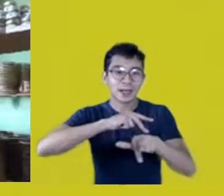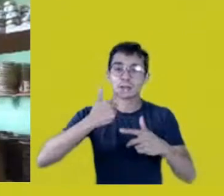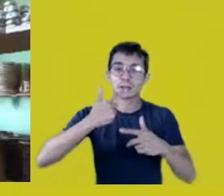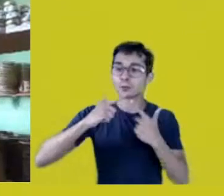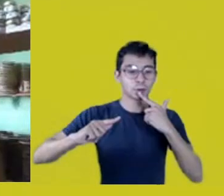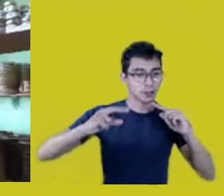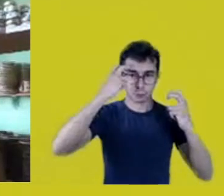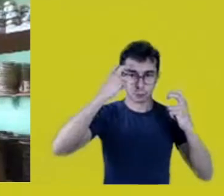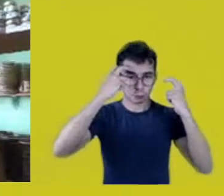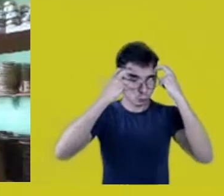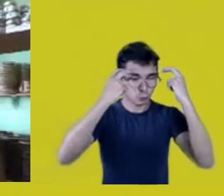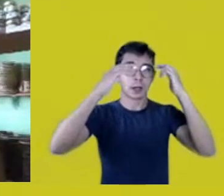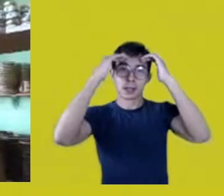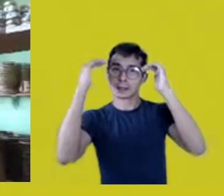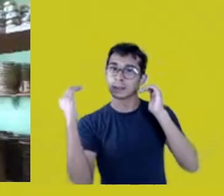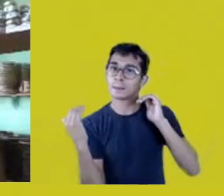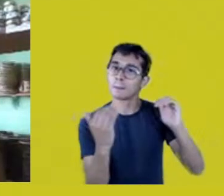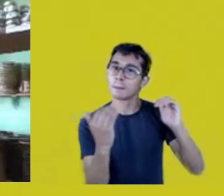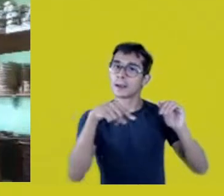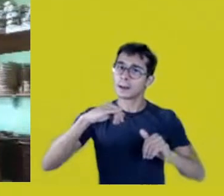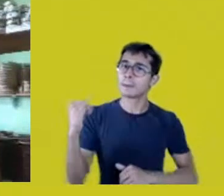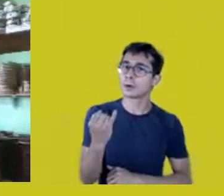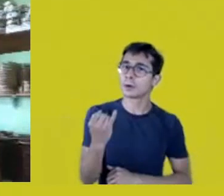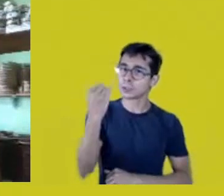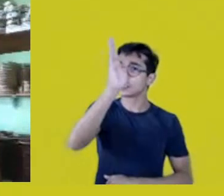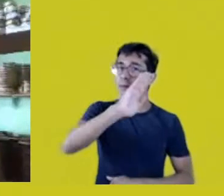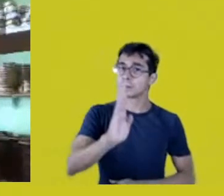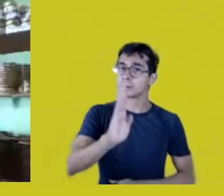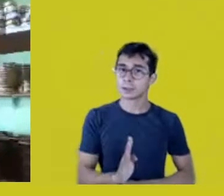this cultural diversity is important to us”, perhaps the Native nations